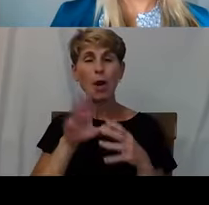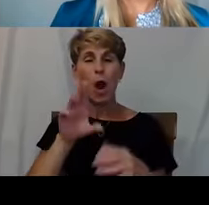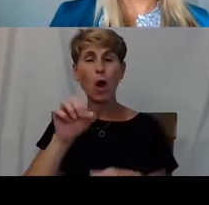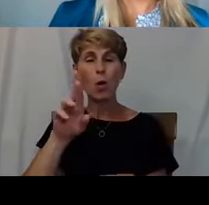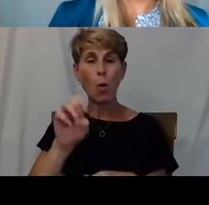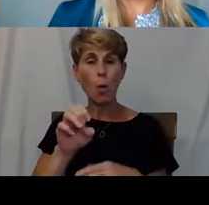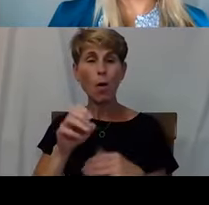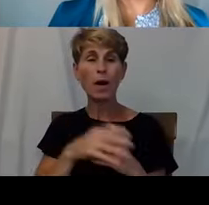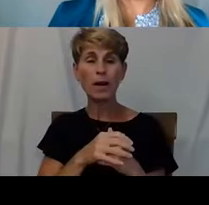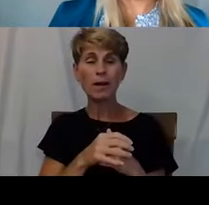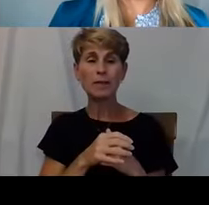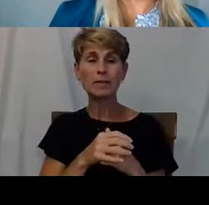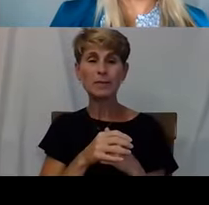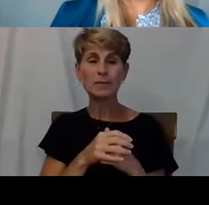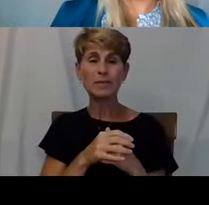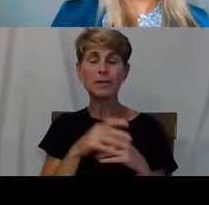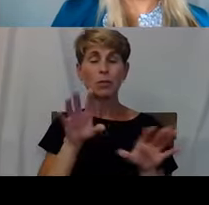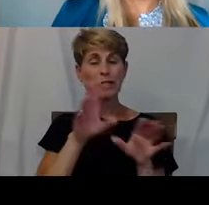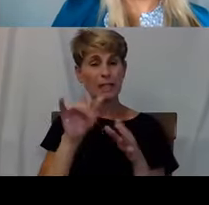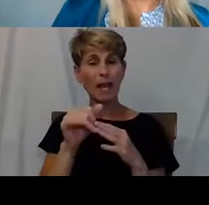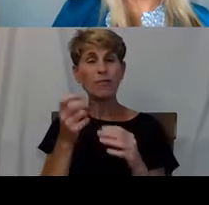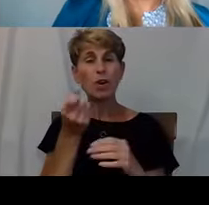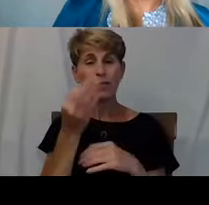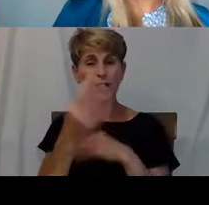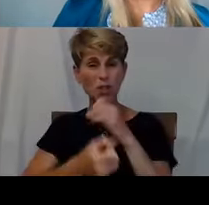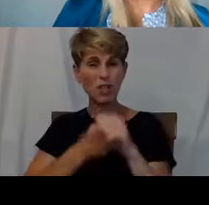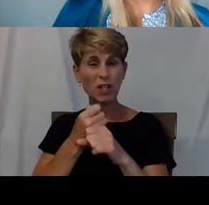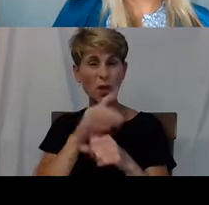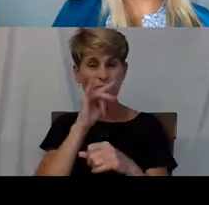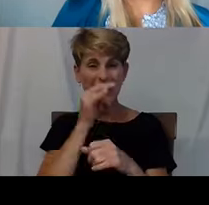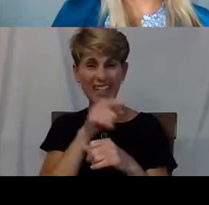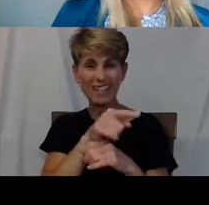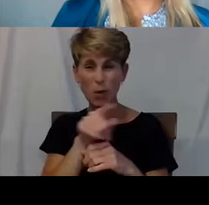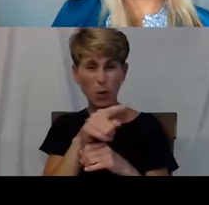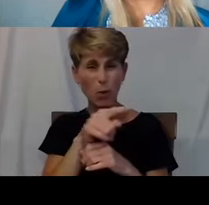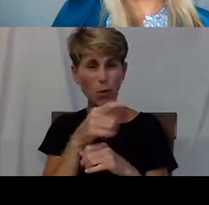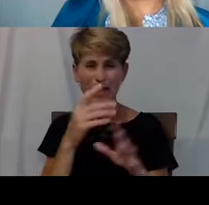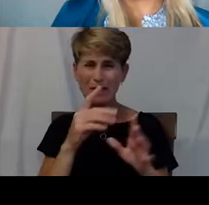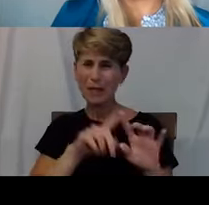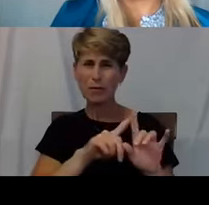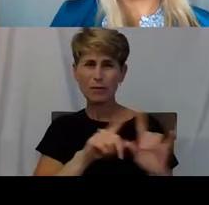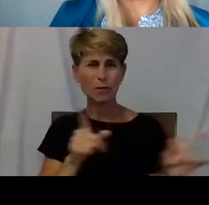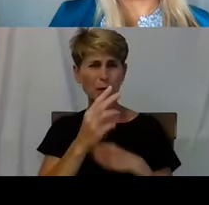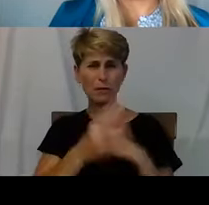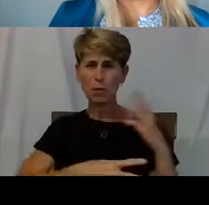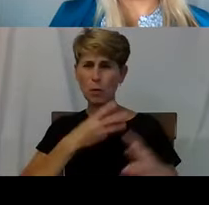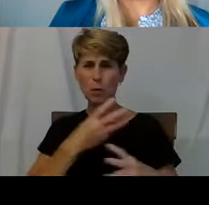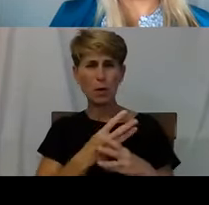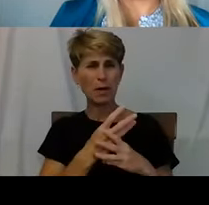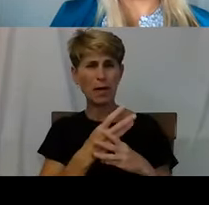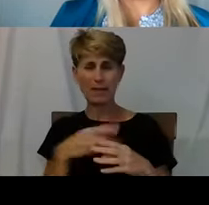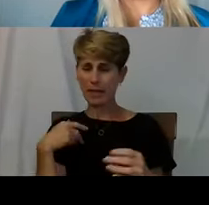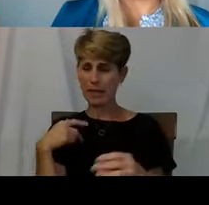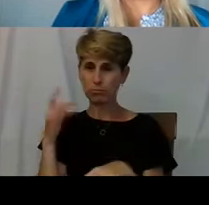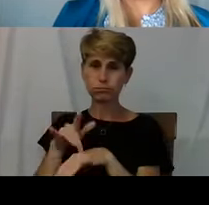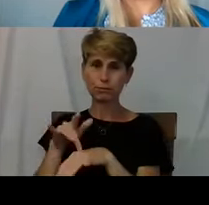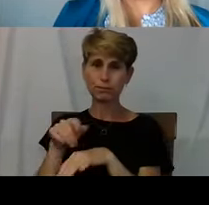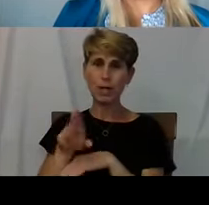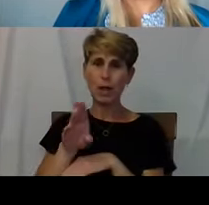for a couple of years and doing it. And those kids they came from a totally different world, they landed in Berkeley. And now they're coming from somewhere.